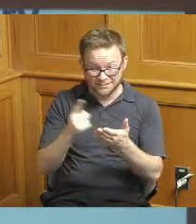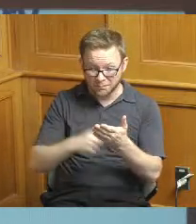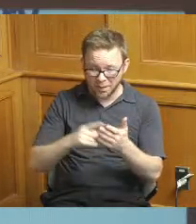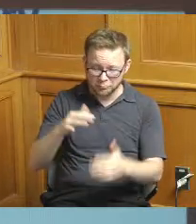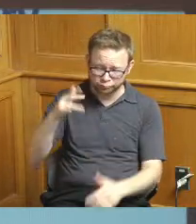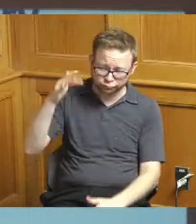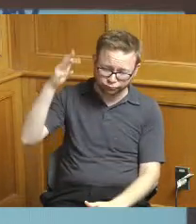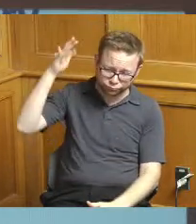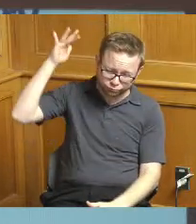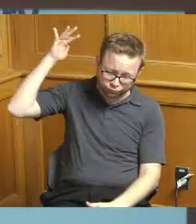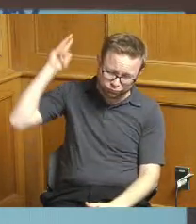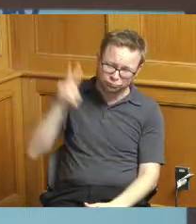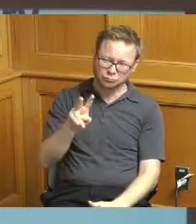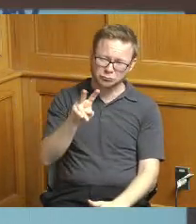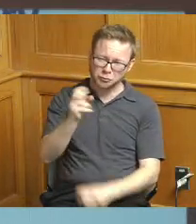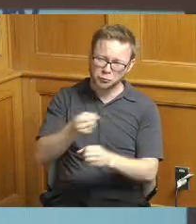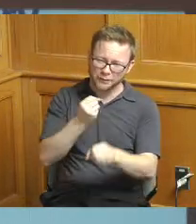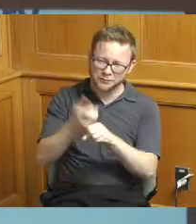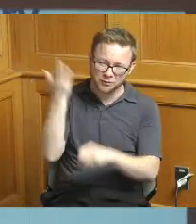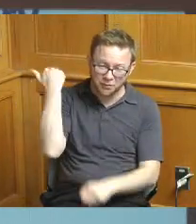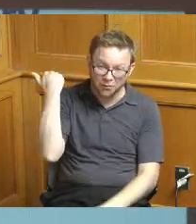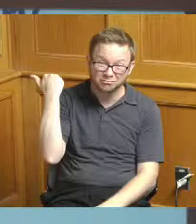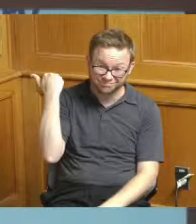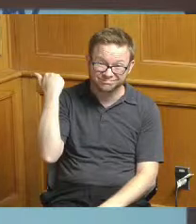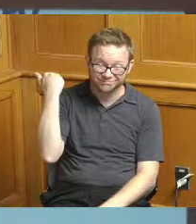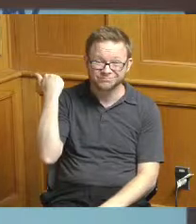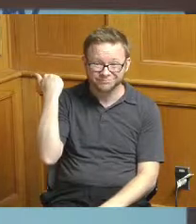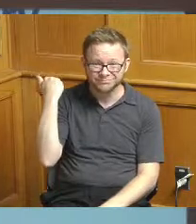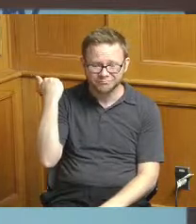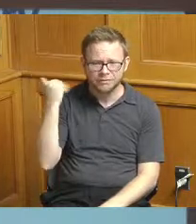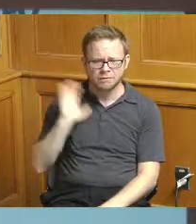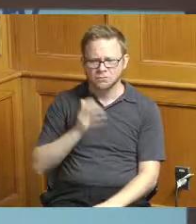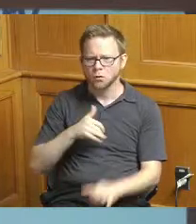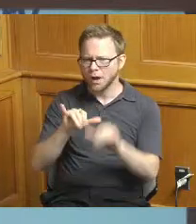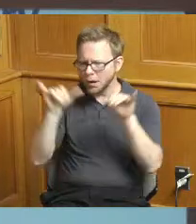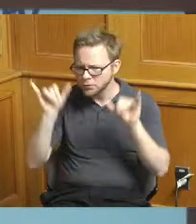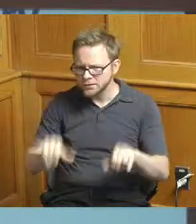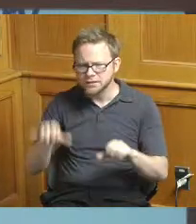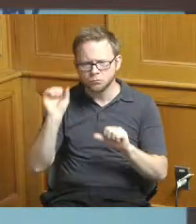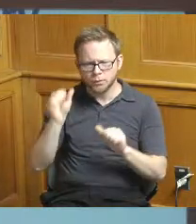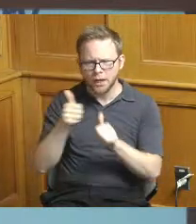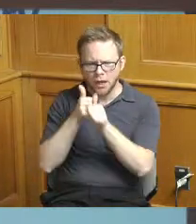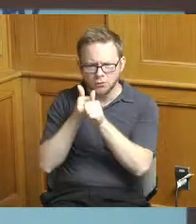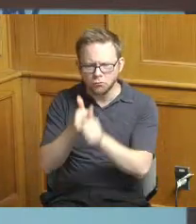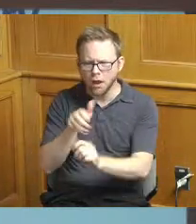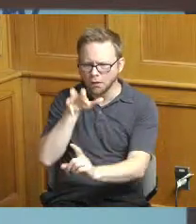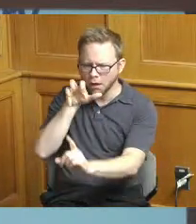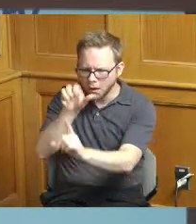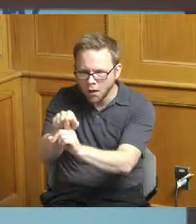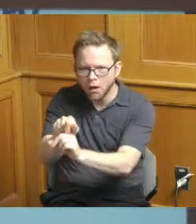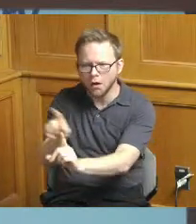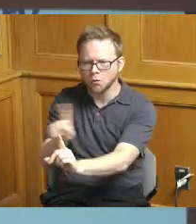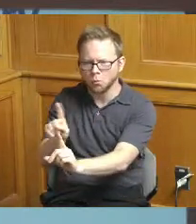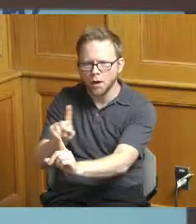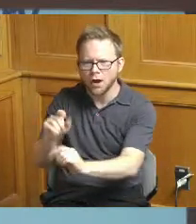and we have a pretty robust system to track where we have risk of structural risk or maintenance